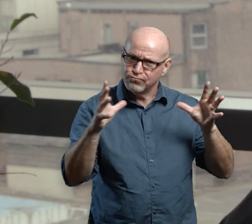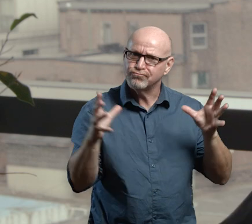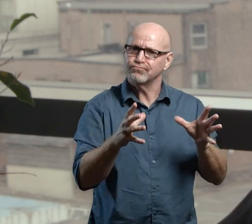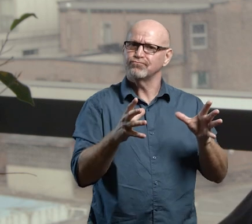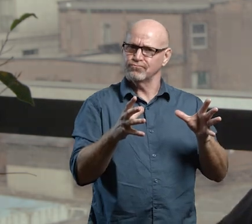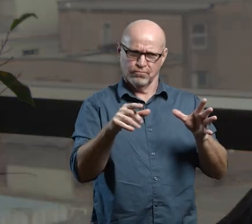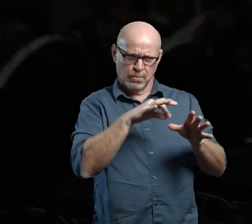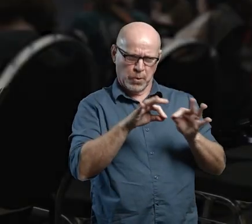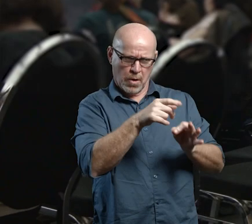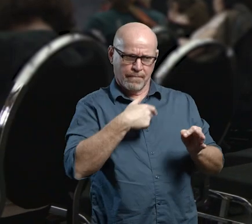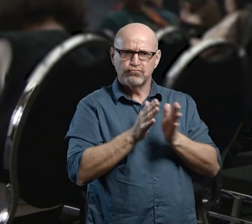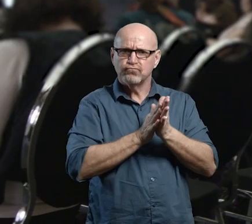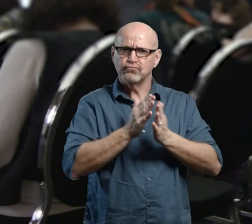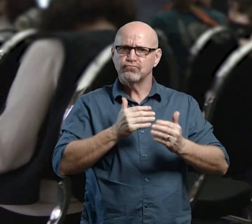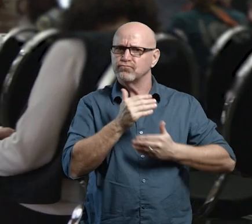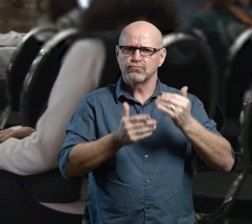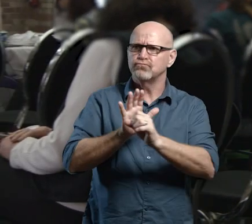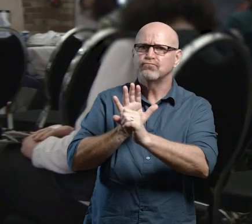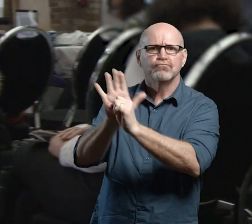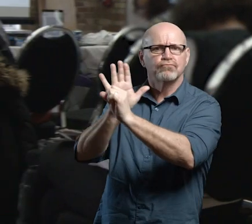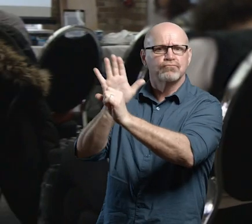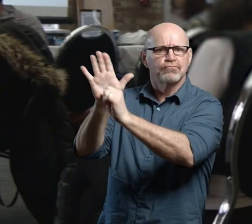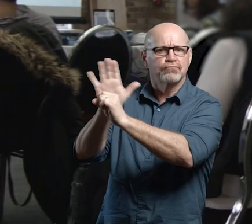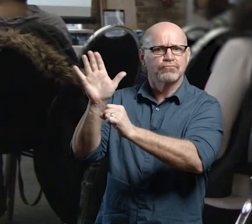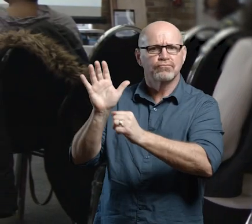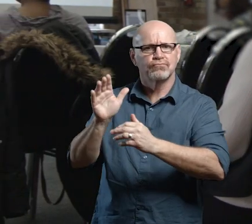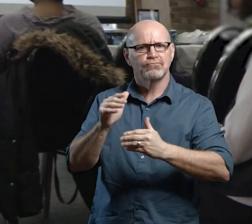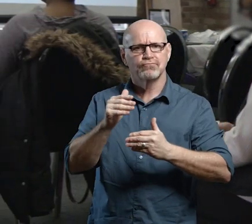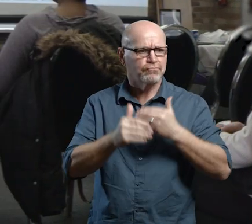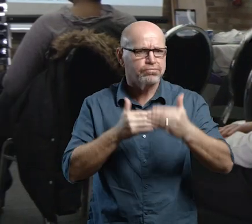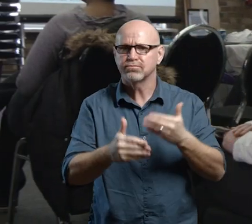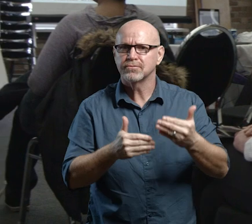people through activist events. So we all-- we're looking for people who are, who are doing